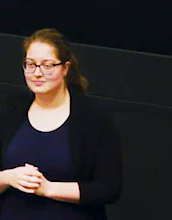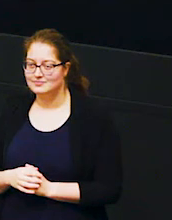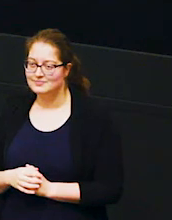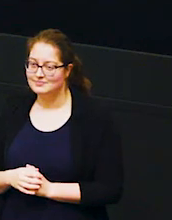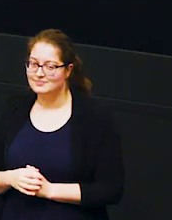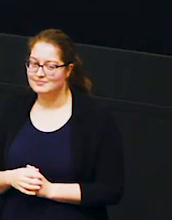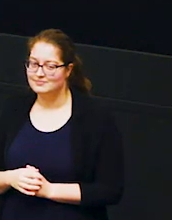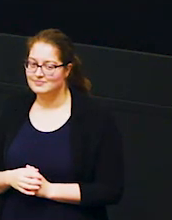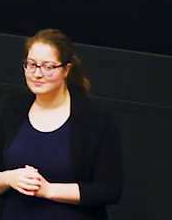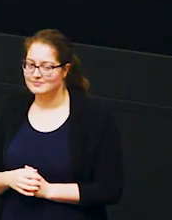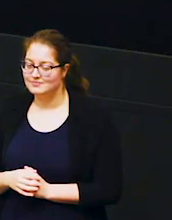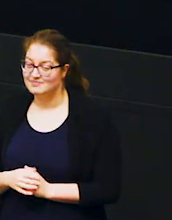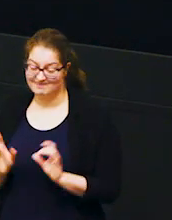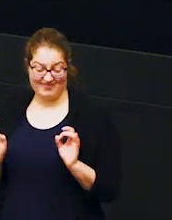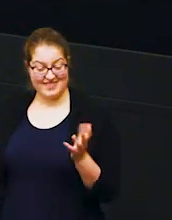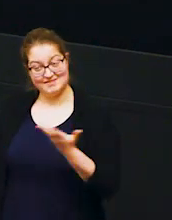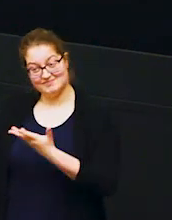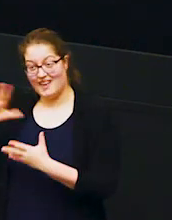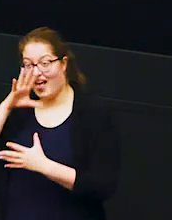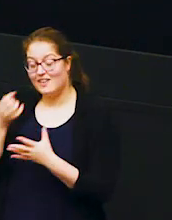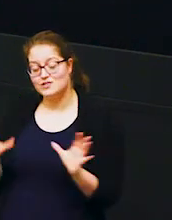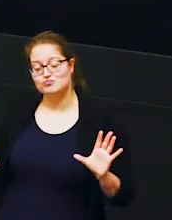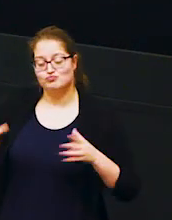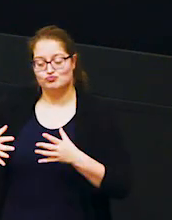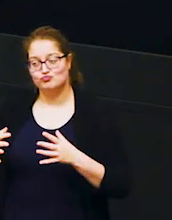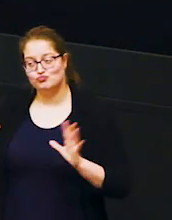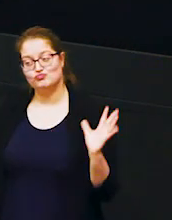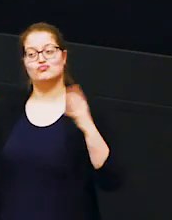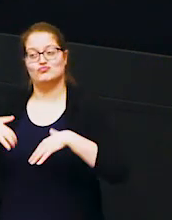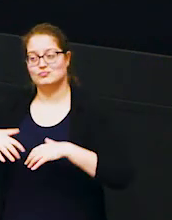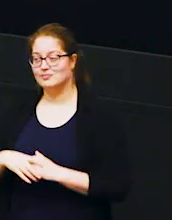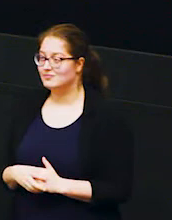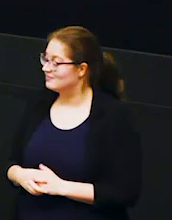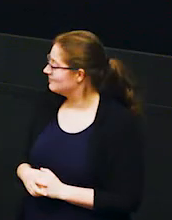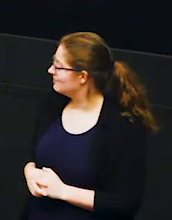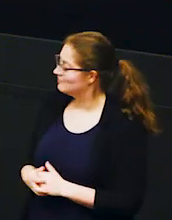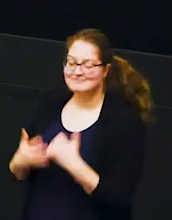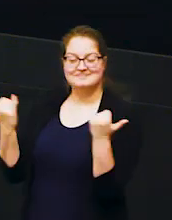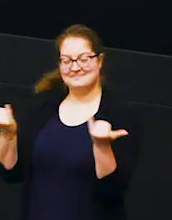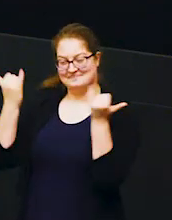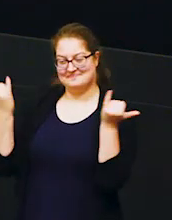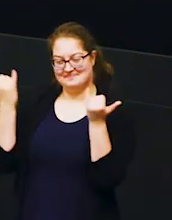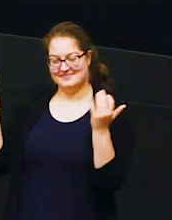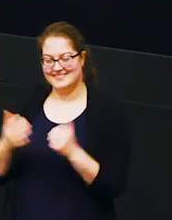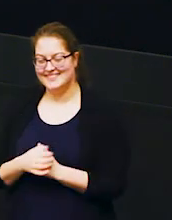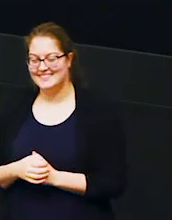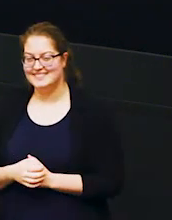and that's that so the elephants are back together again and it's a time for celebration but as i say